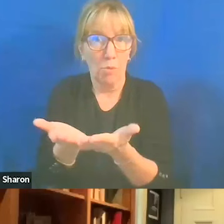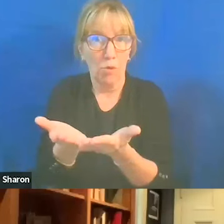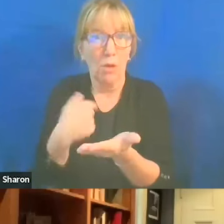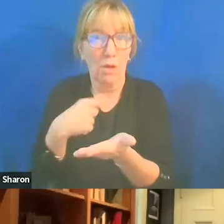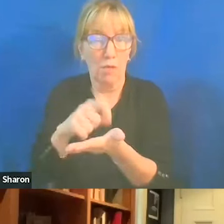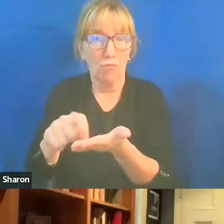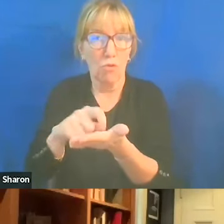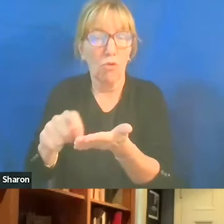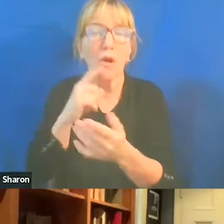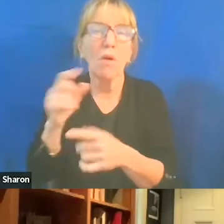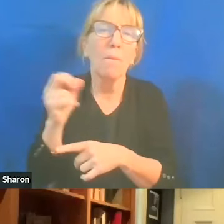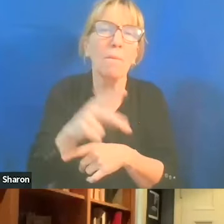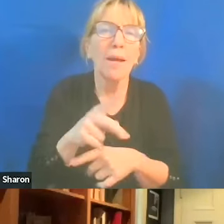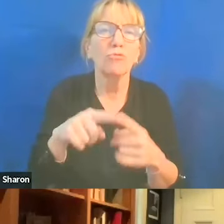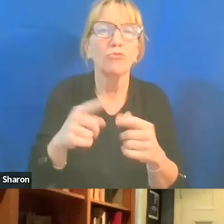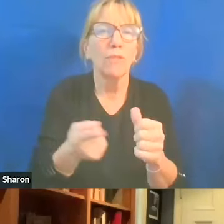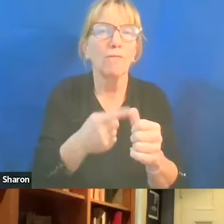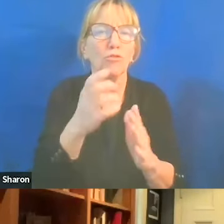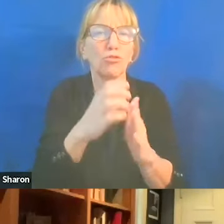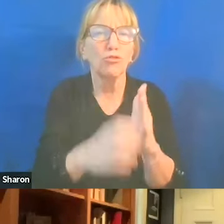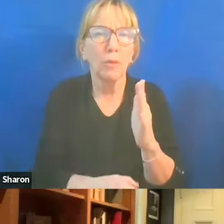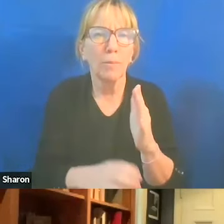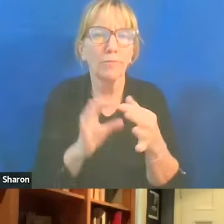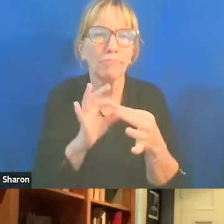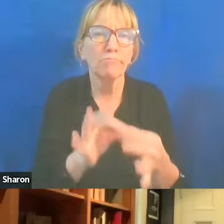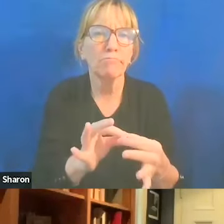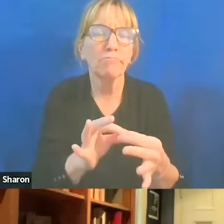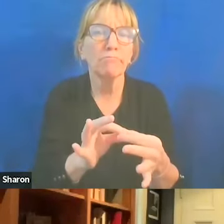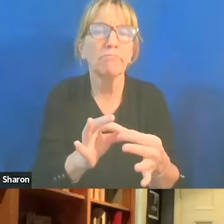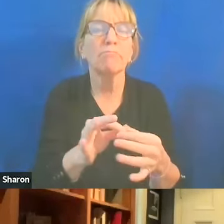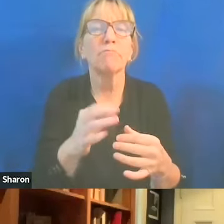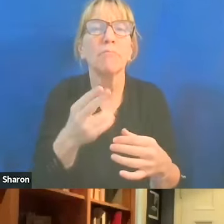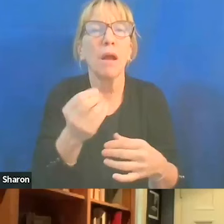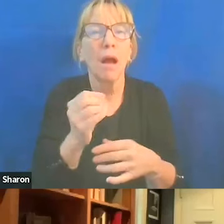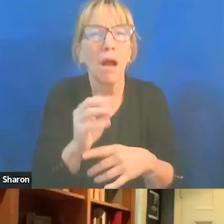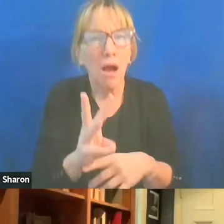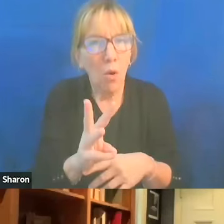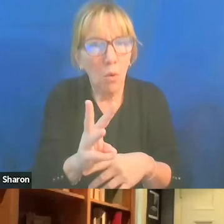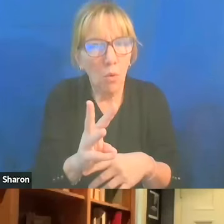I go back to the, the first chapter, which is about how when our identity